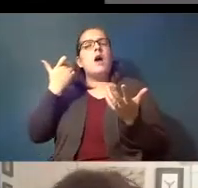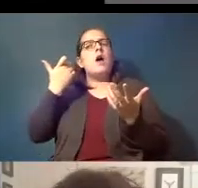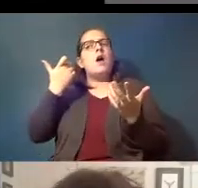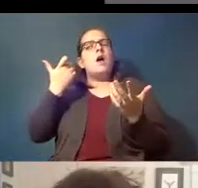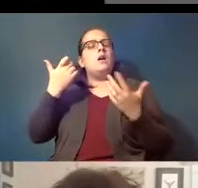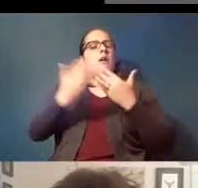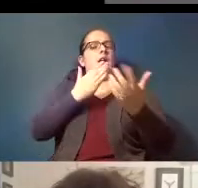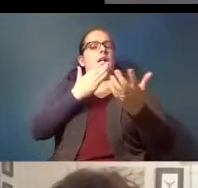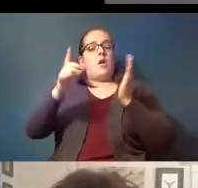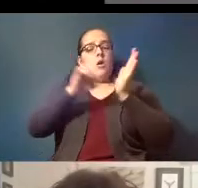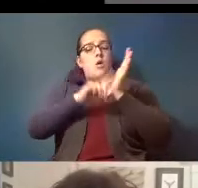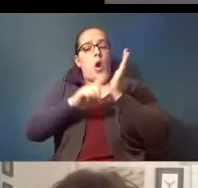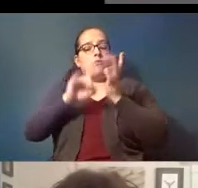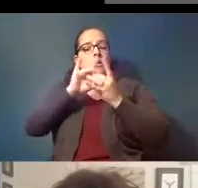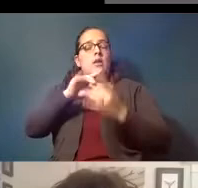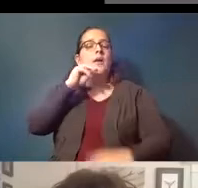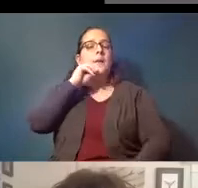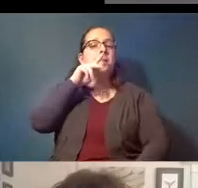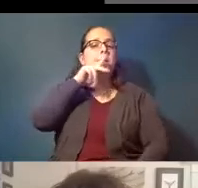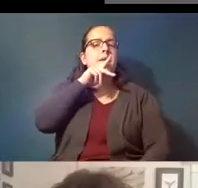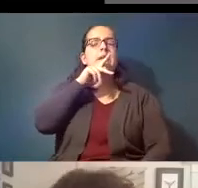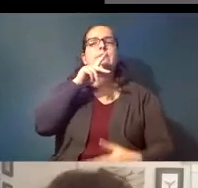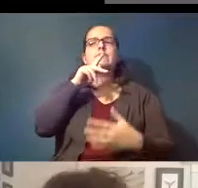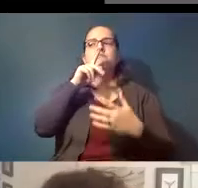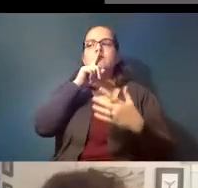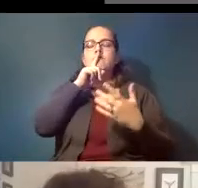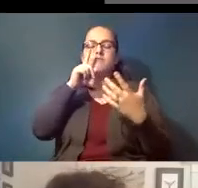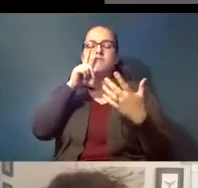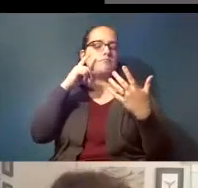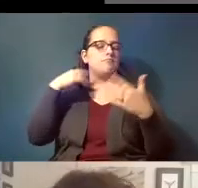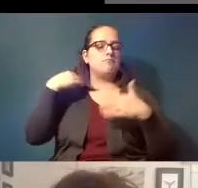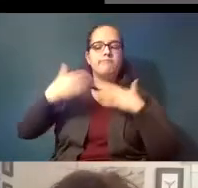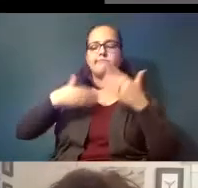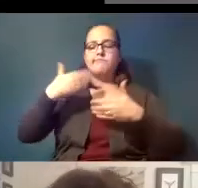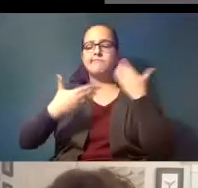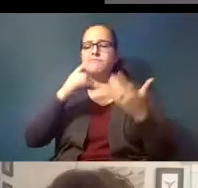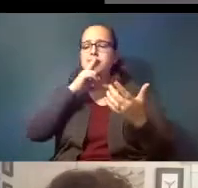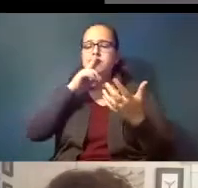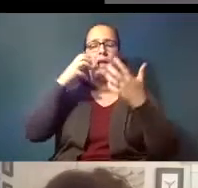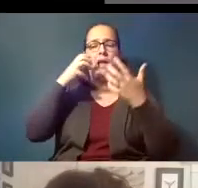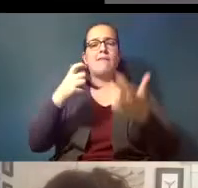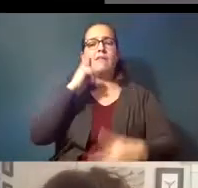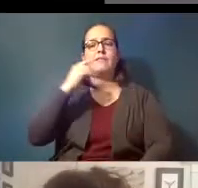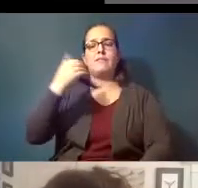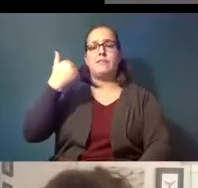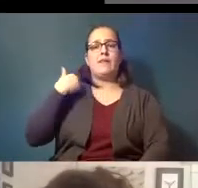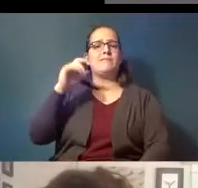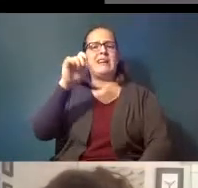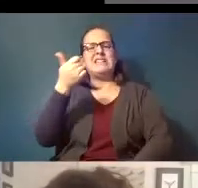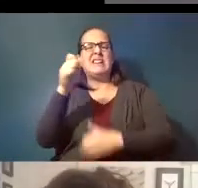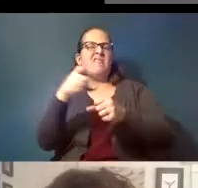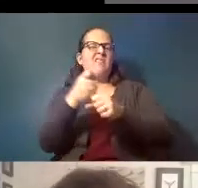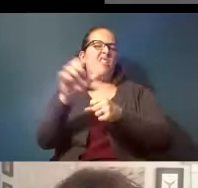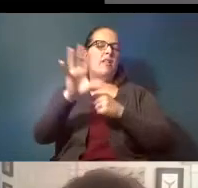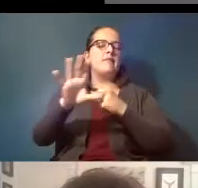on microplastics has been underway really heavily for the past decade or so and if you look back to